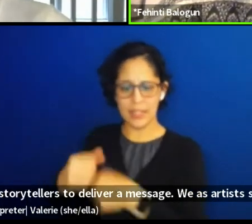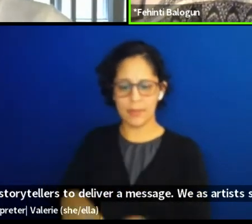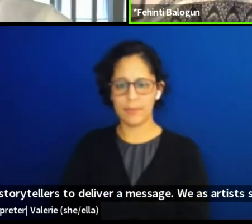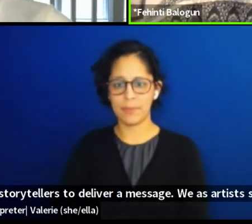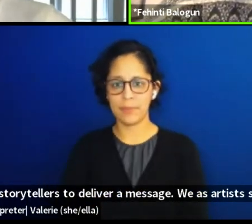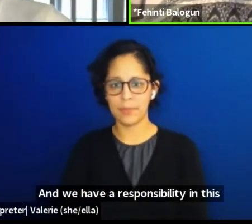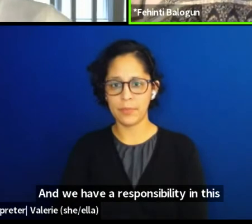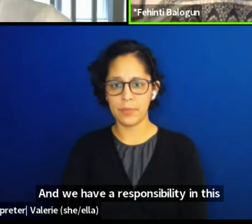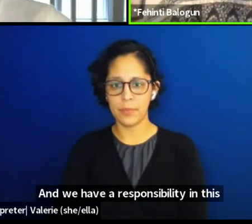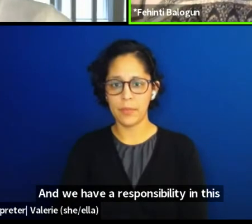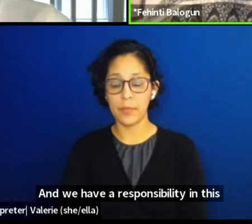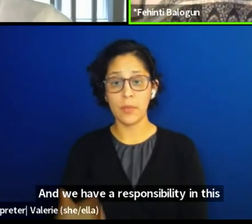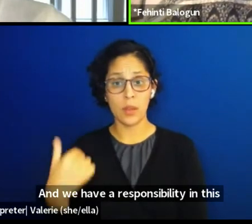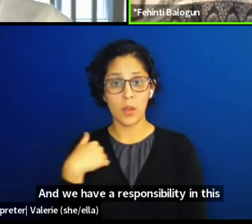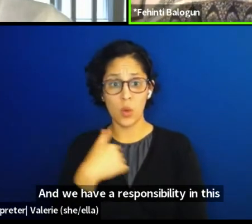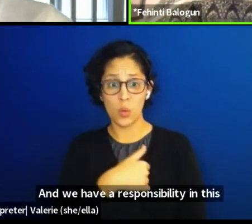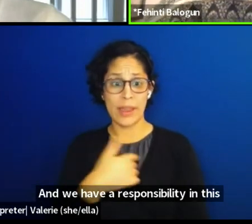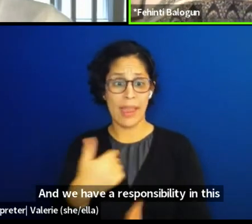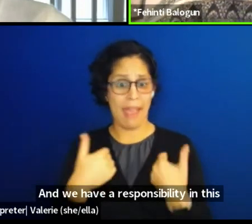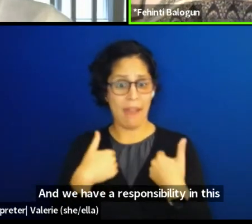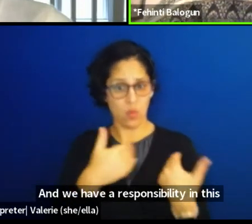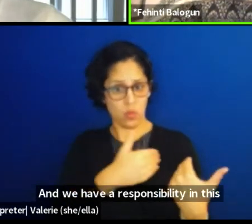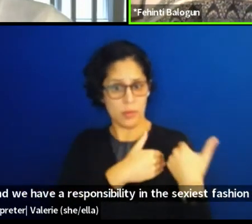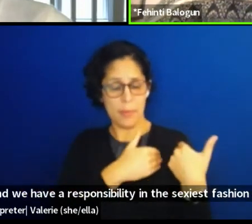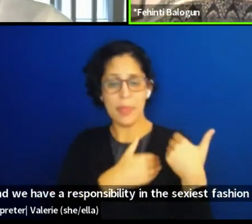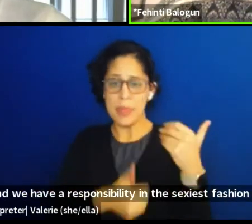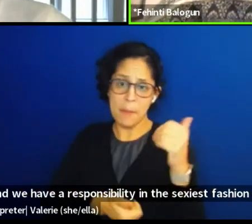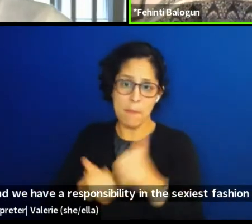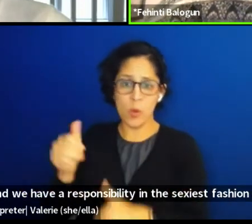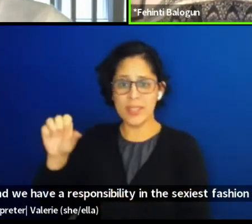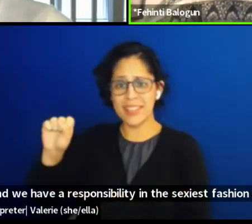in the sexiest fashion to make waves in that way.